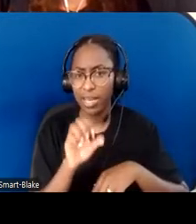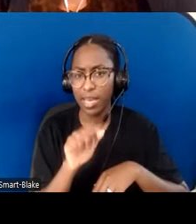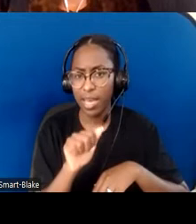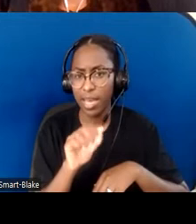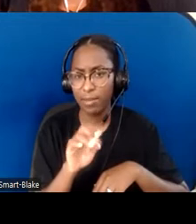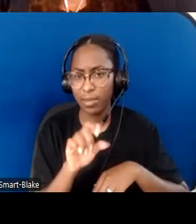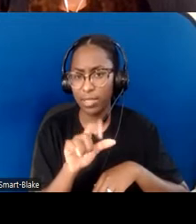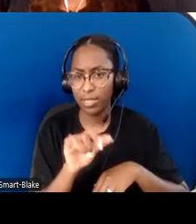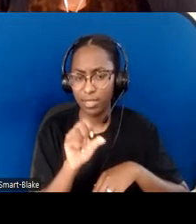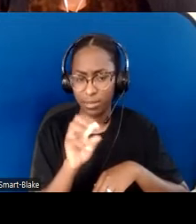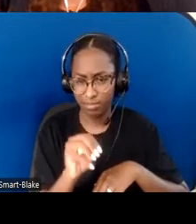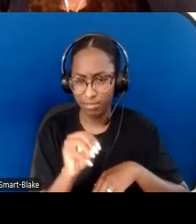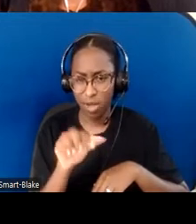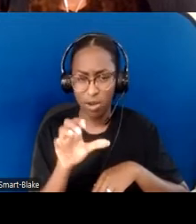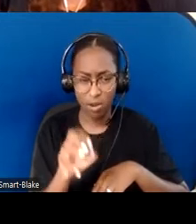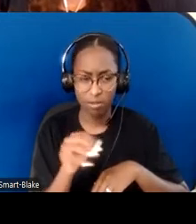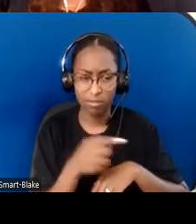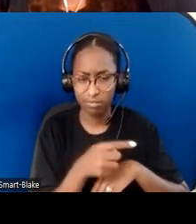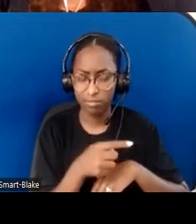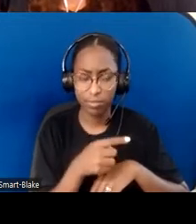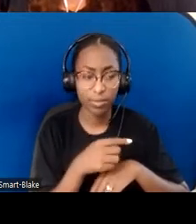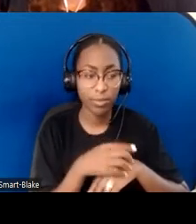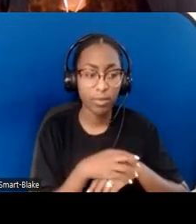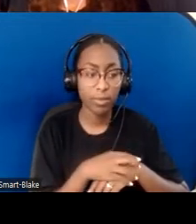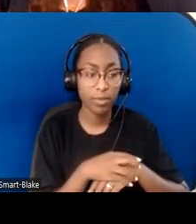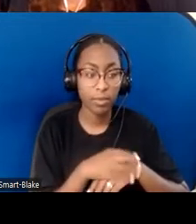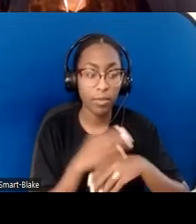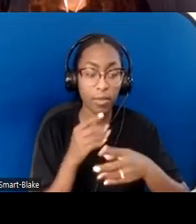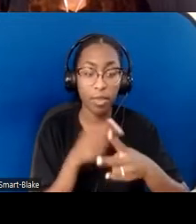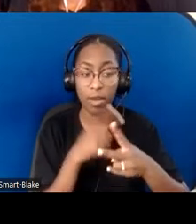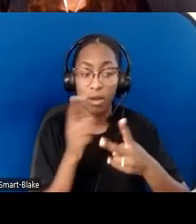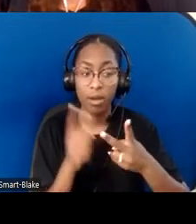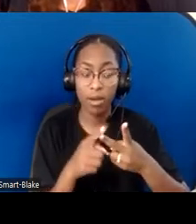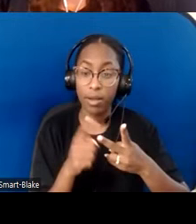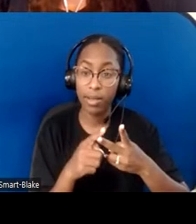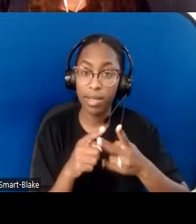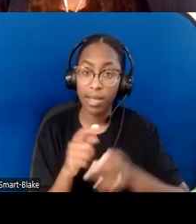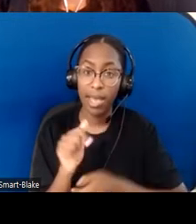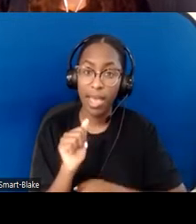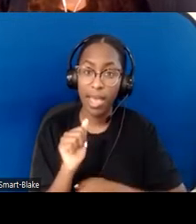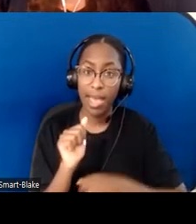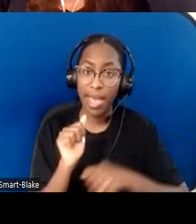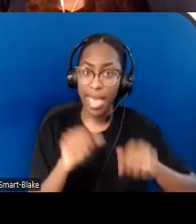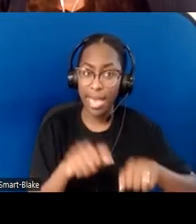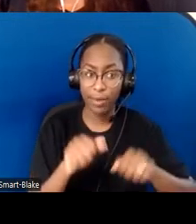...The "Able Privilege" is one of the documents that's linked. What Melinda did was an adapted segment from that,